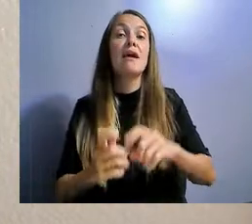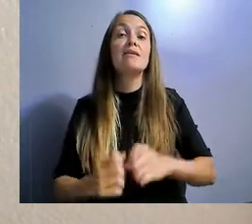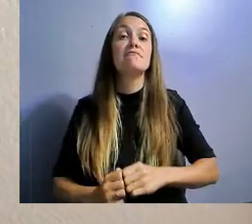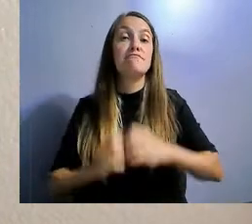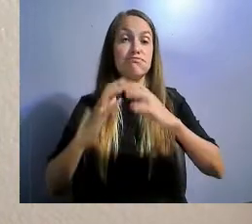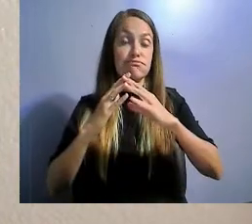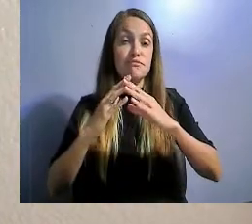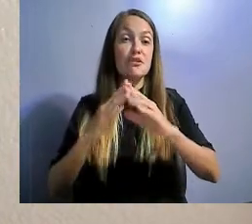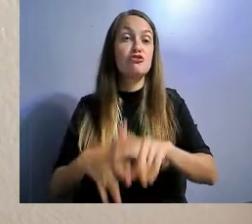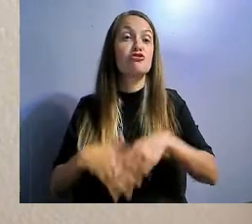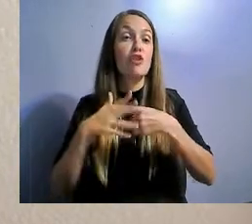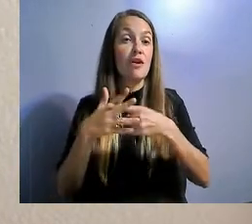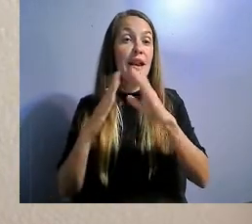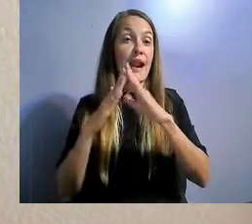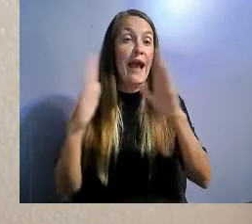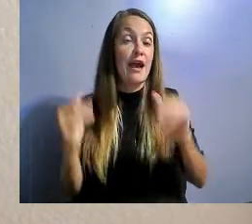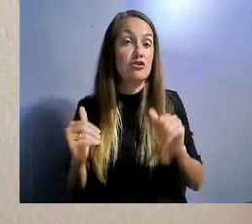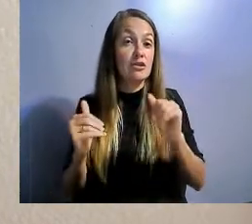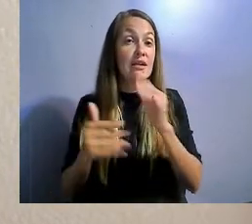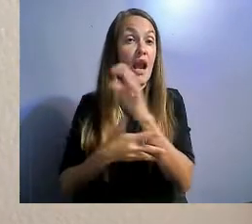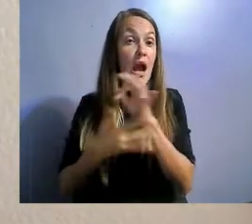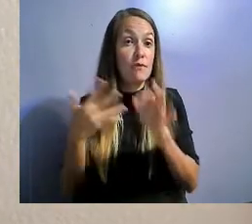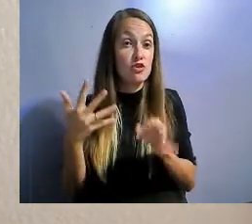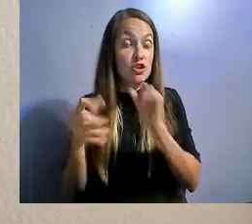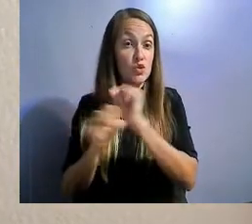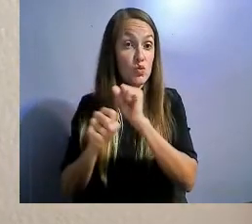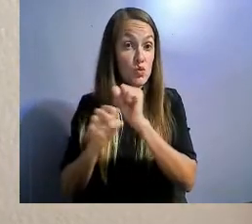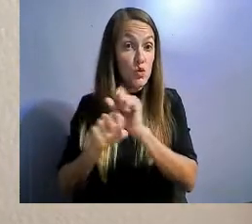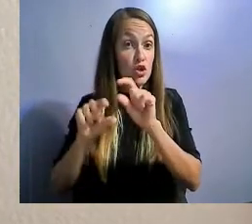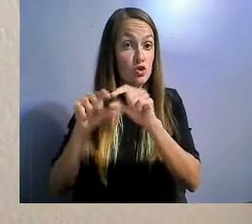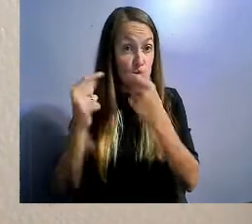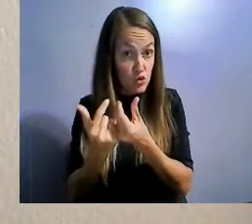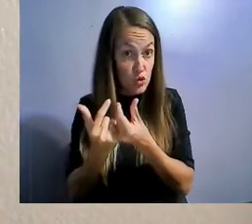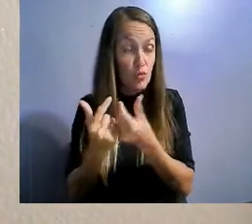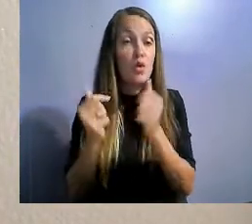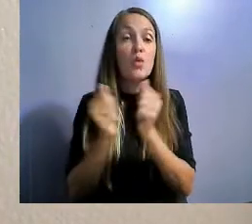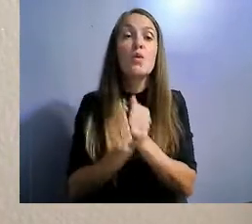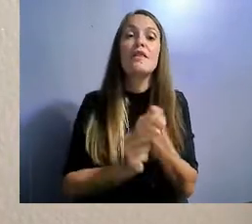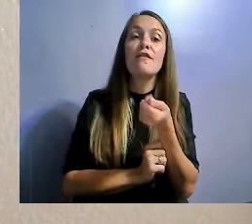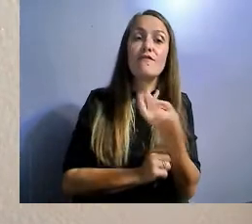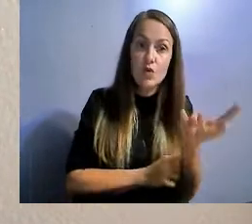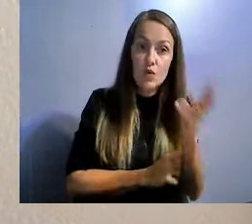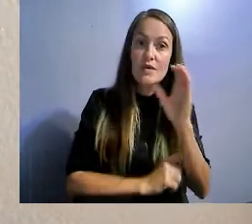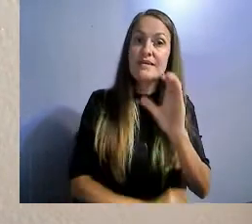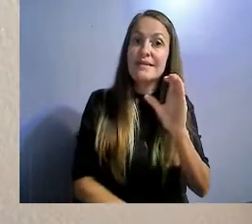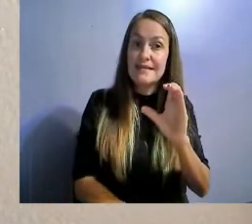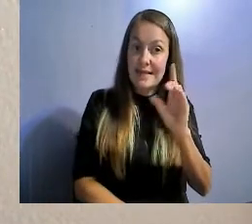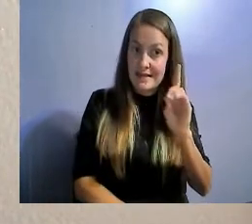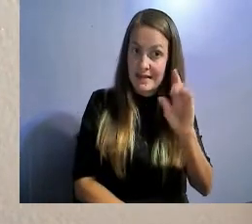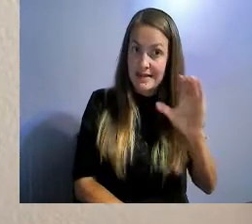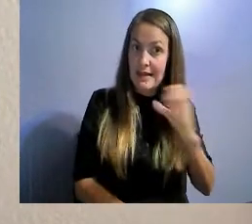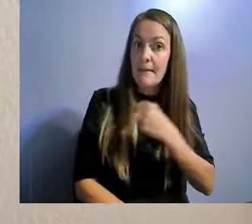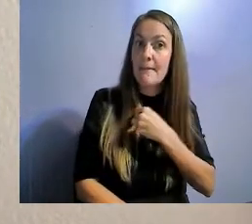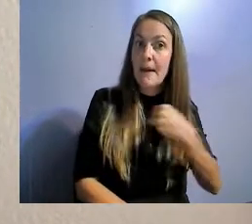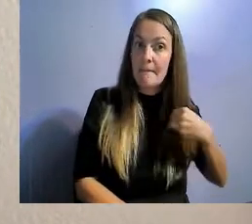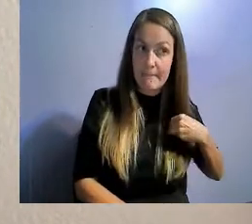a few CCDC members which has helped parents of adult children